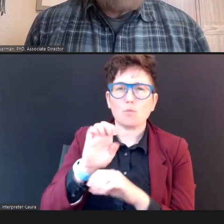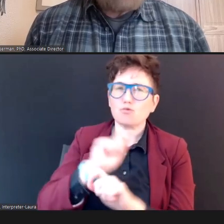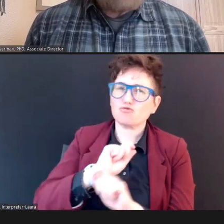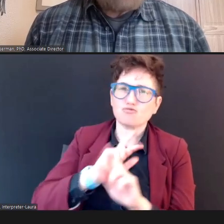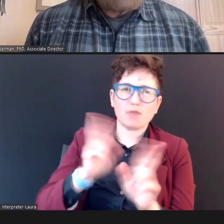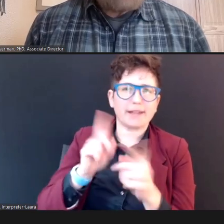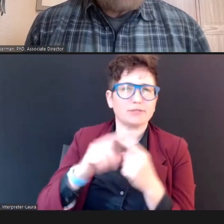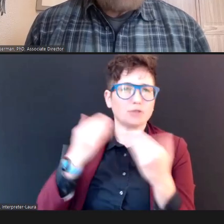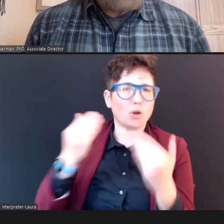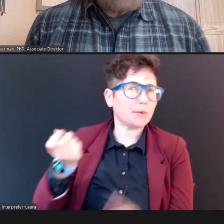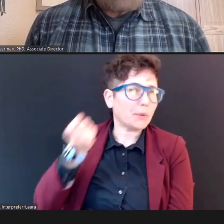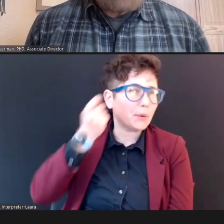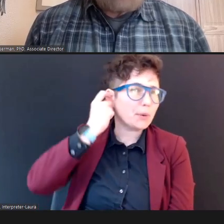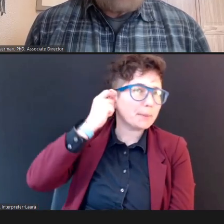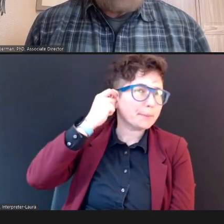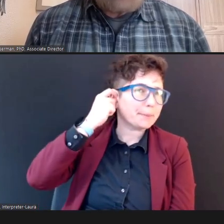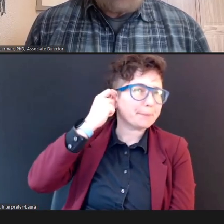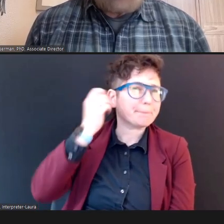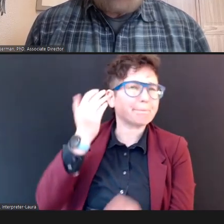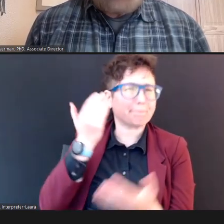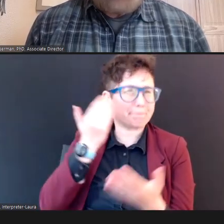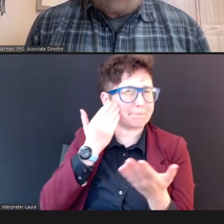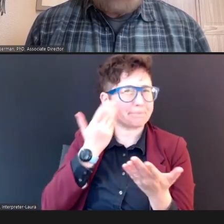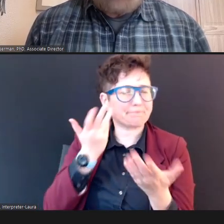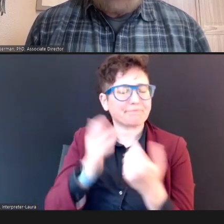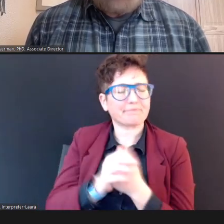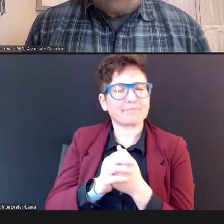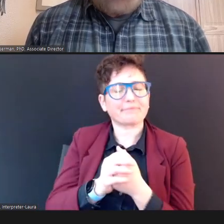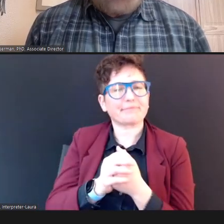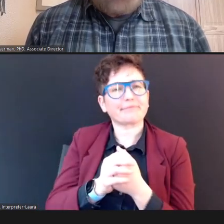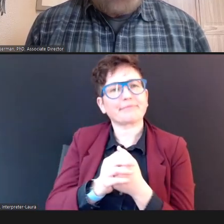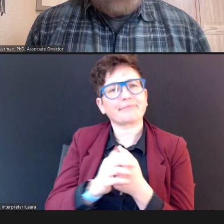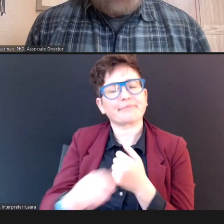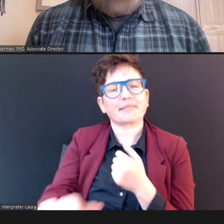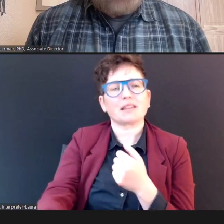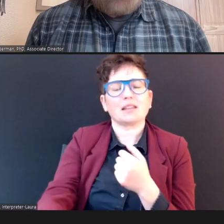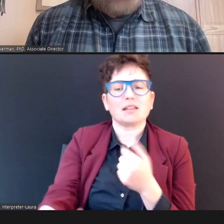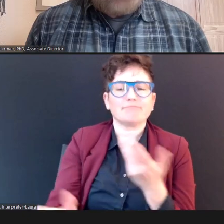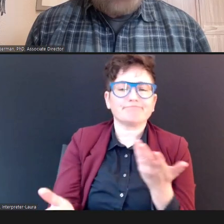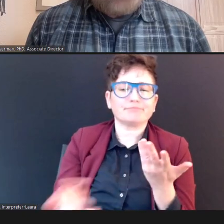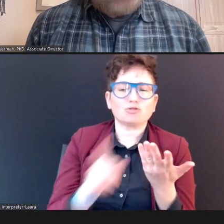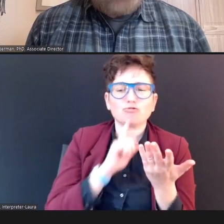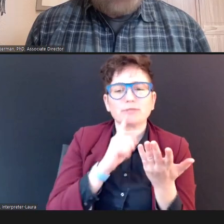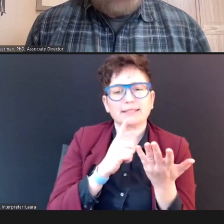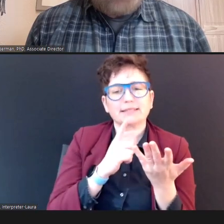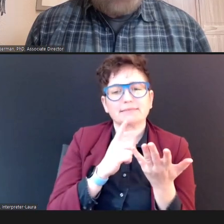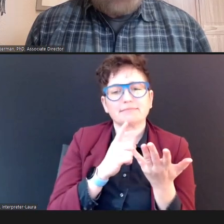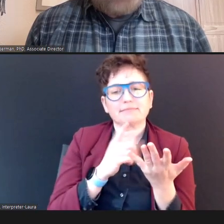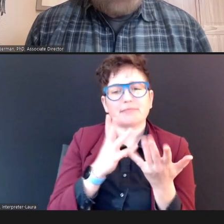So, I don't want to under- -- undersell experience, it's really important. DR.